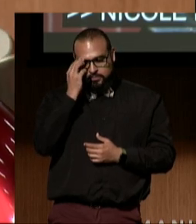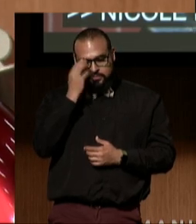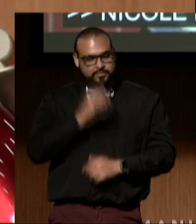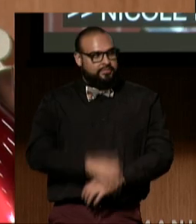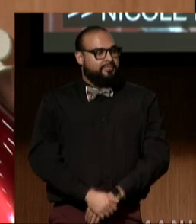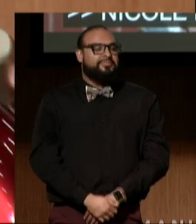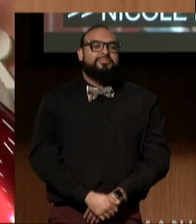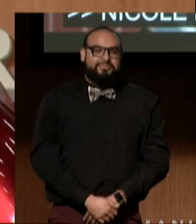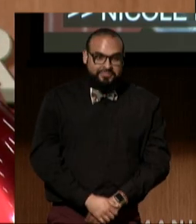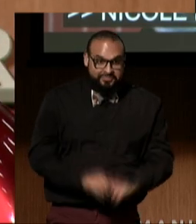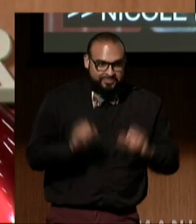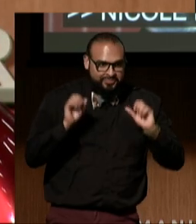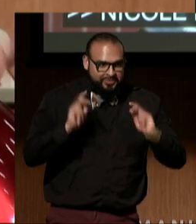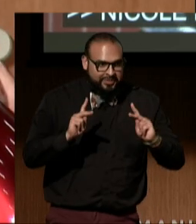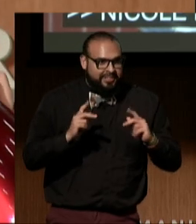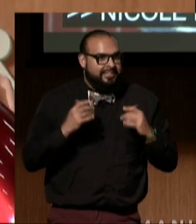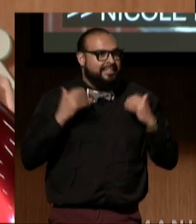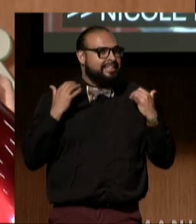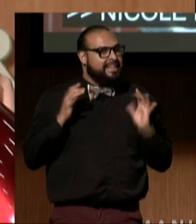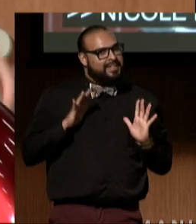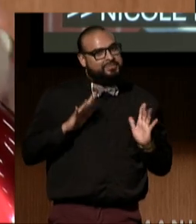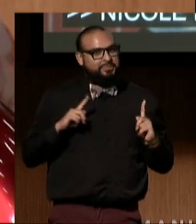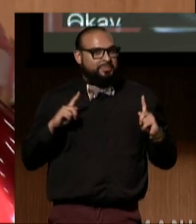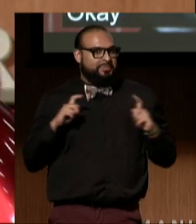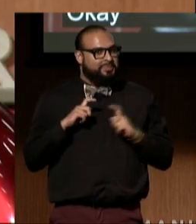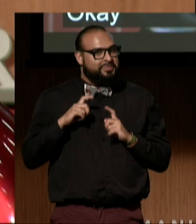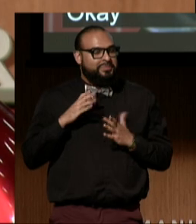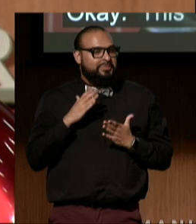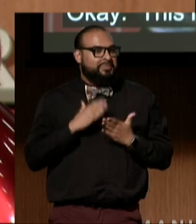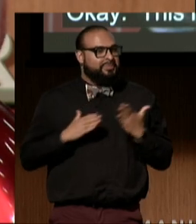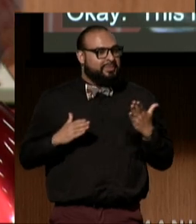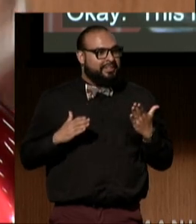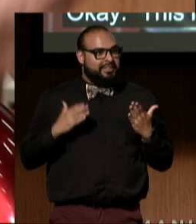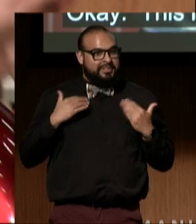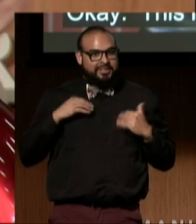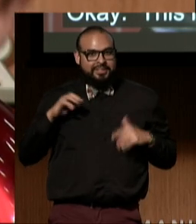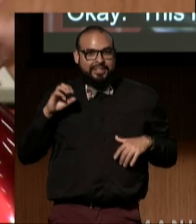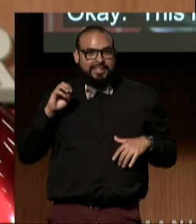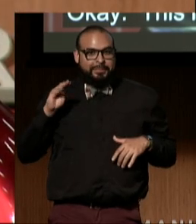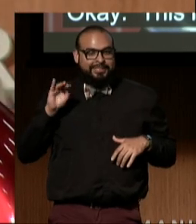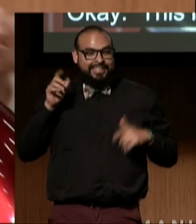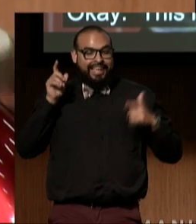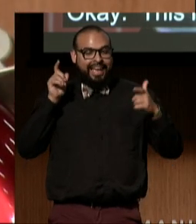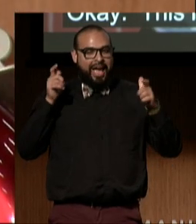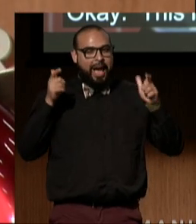Okay, this is the tricky part about being the Emcee. Now I'm switching again.